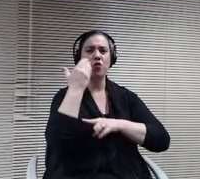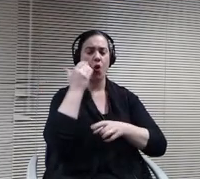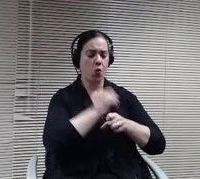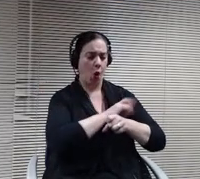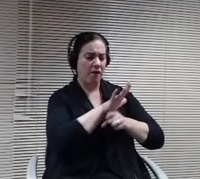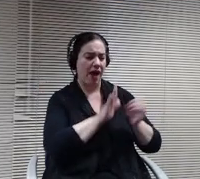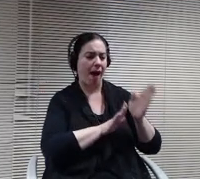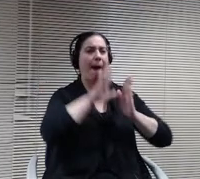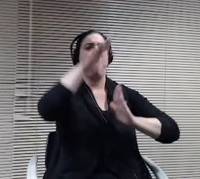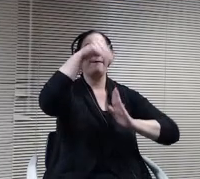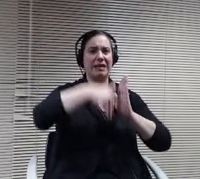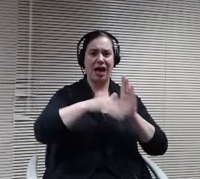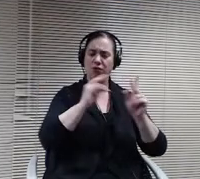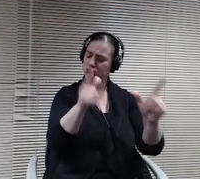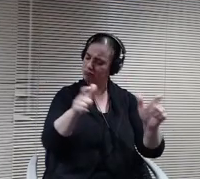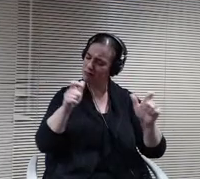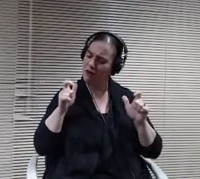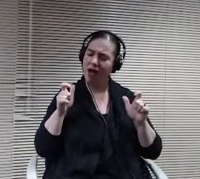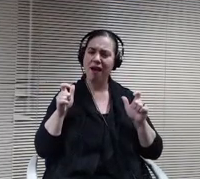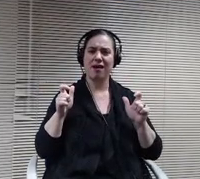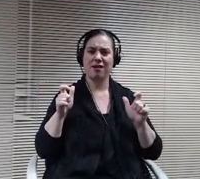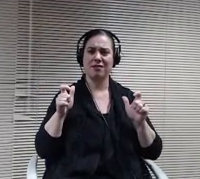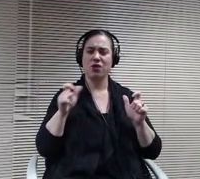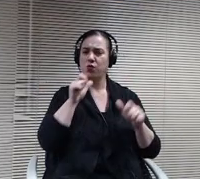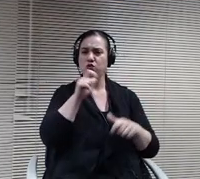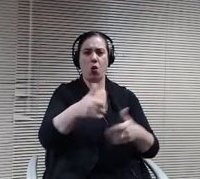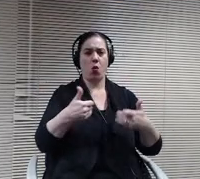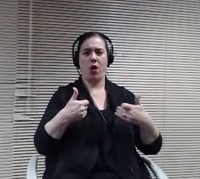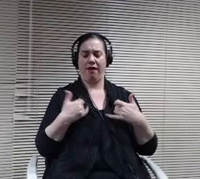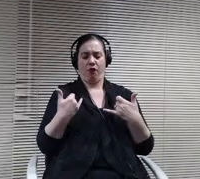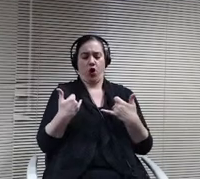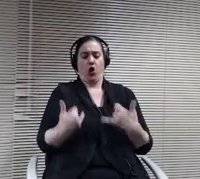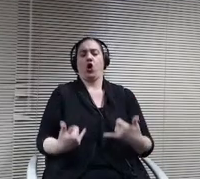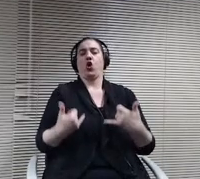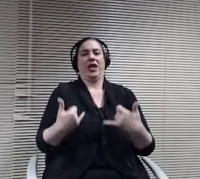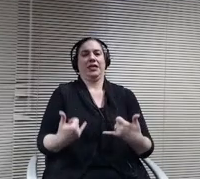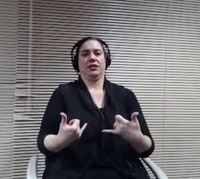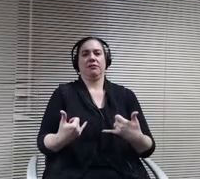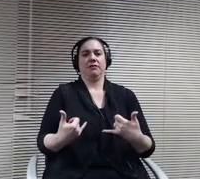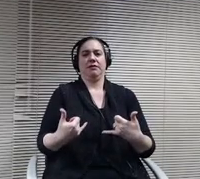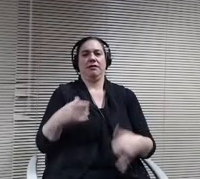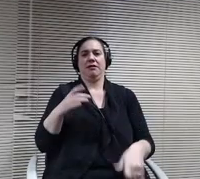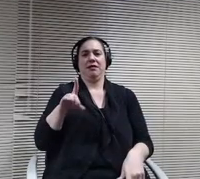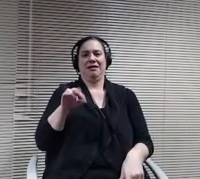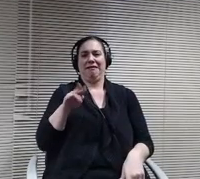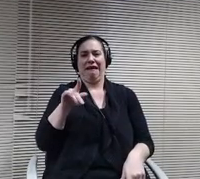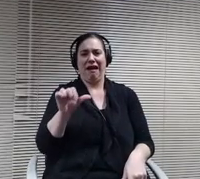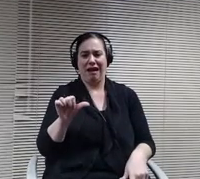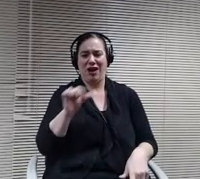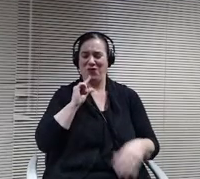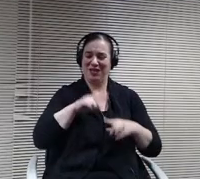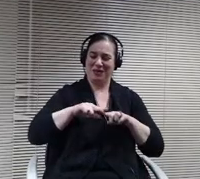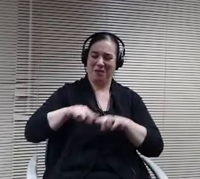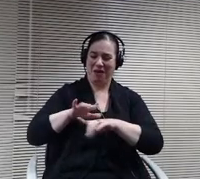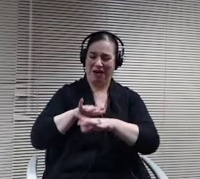You don't have really current data when you're relying upon that, but those are, you know, because they're the ones